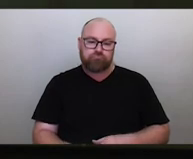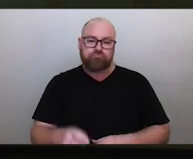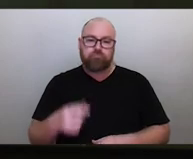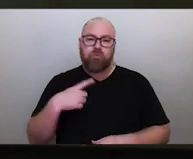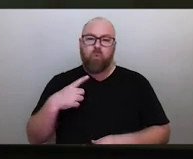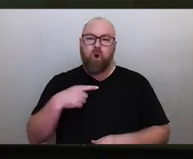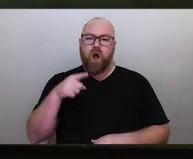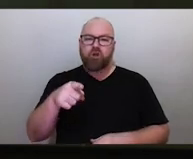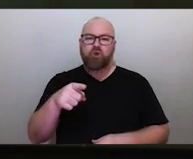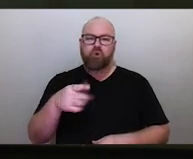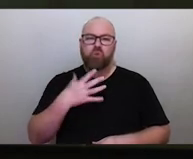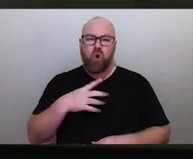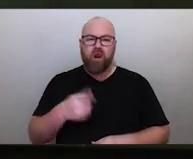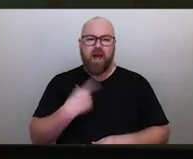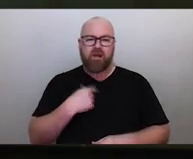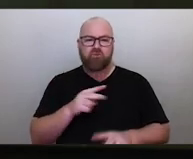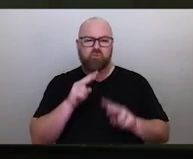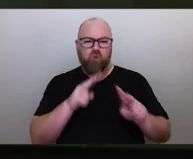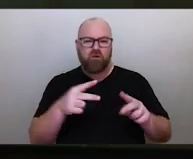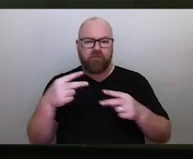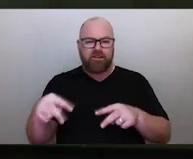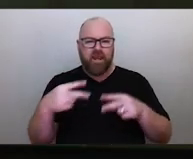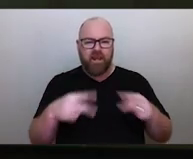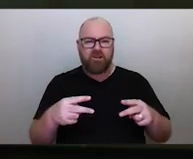at the end of the video?